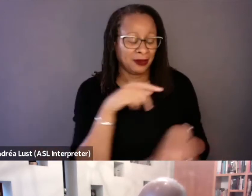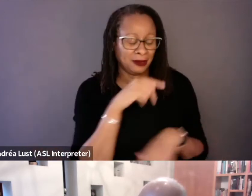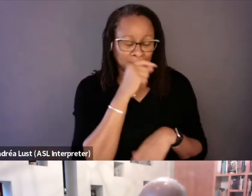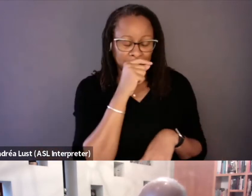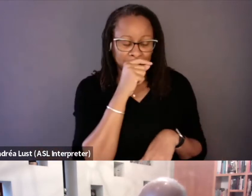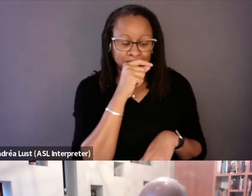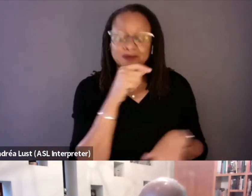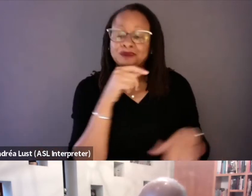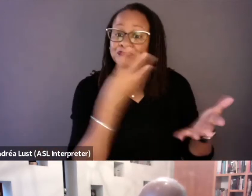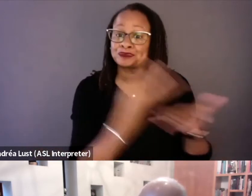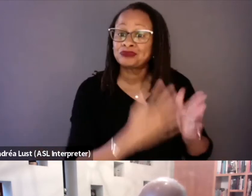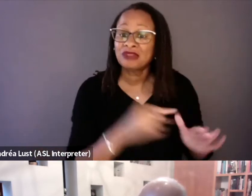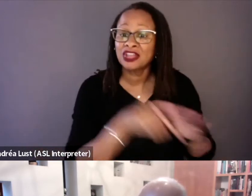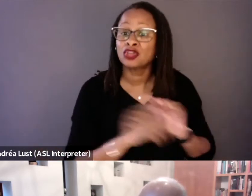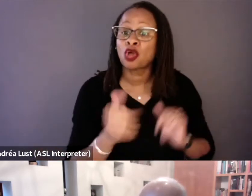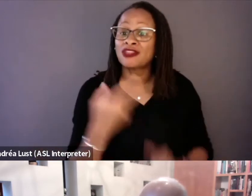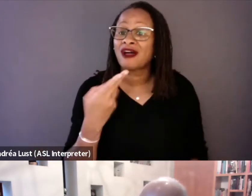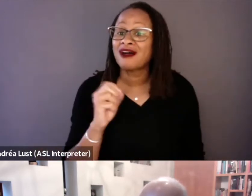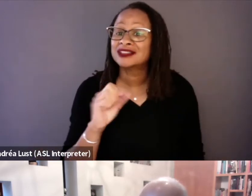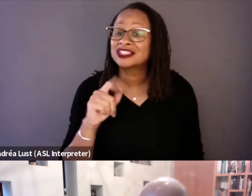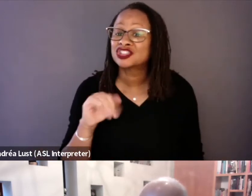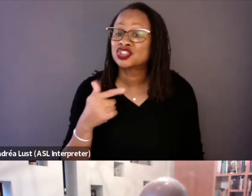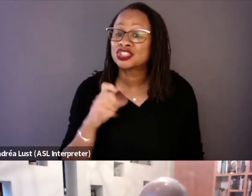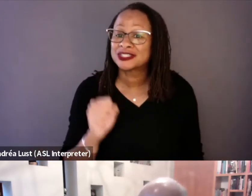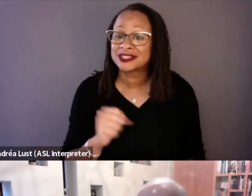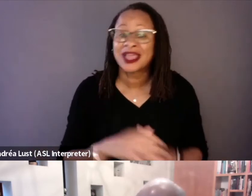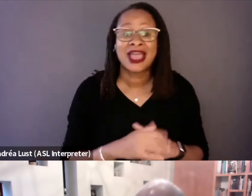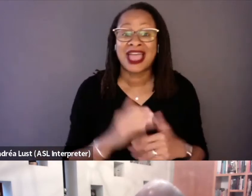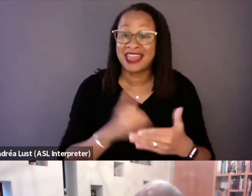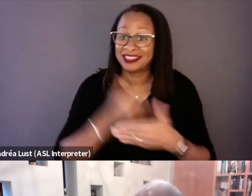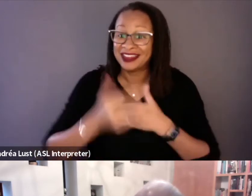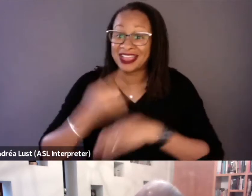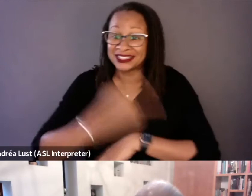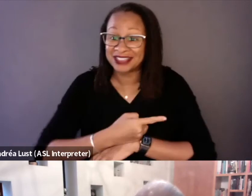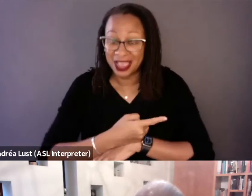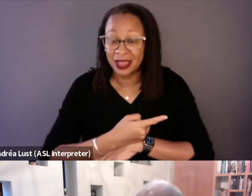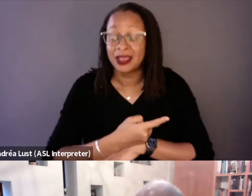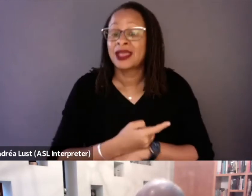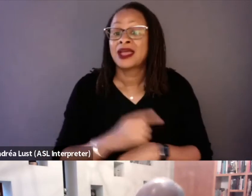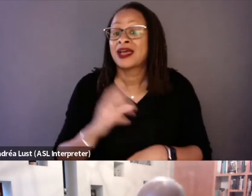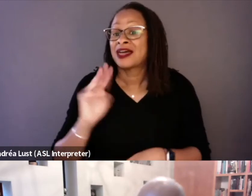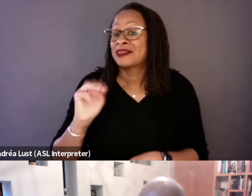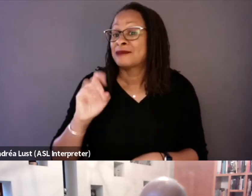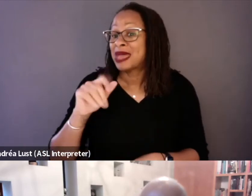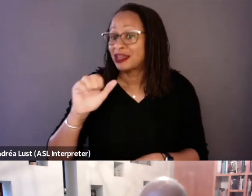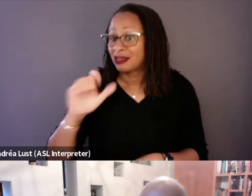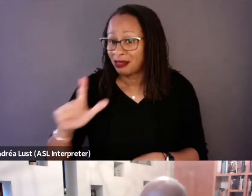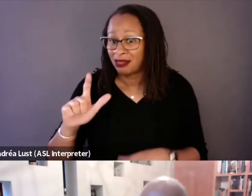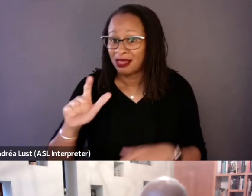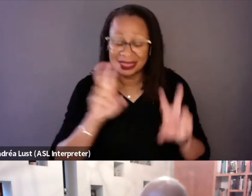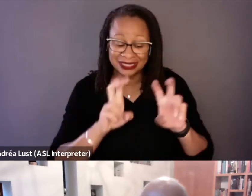And even the next day when the medical examiner reveals that that was all a lie, and that all of those people died of gunshot wounds,